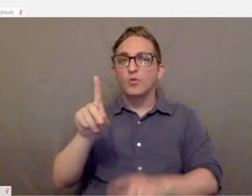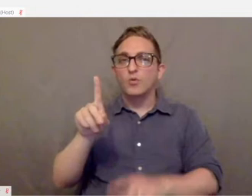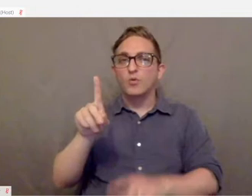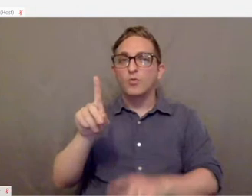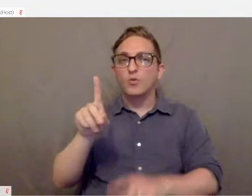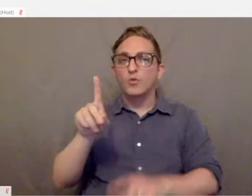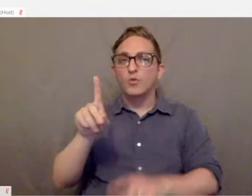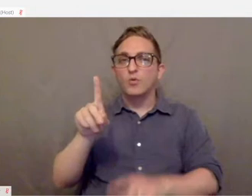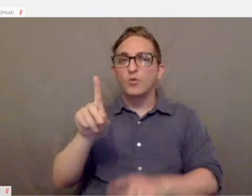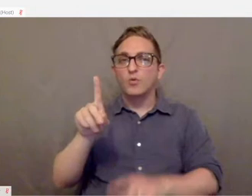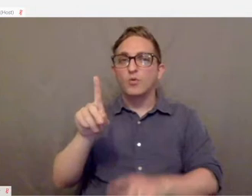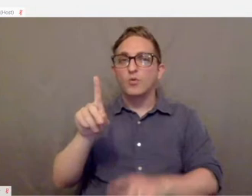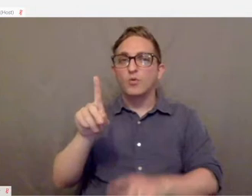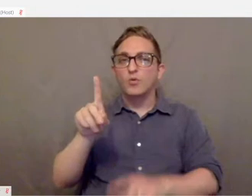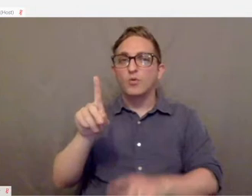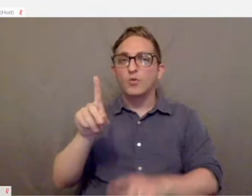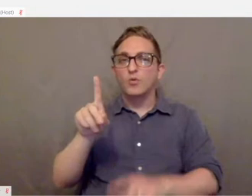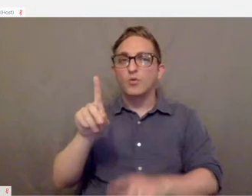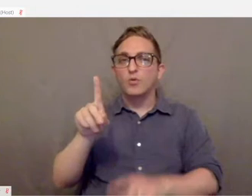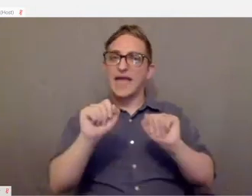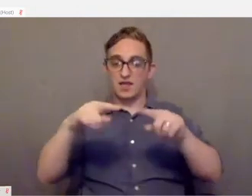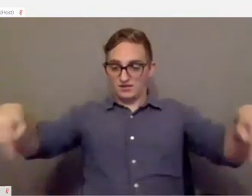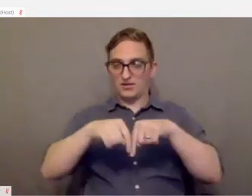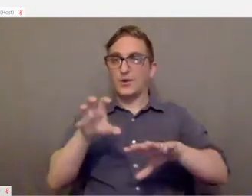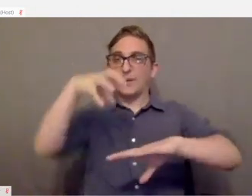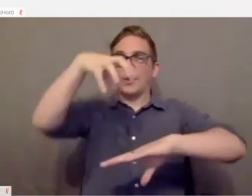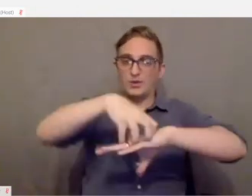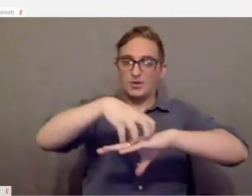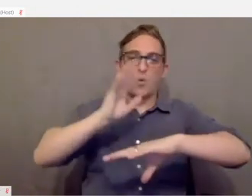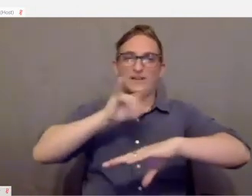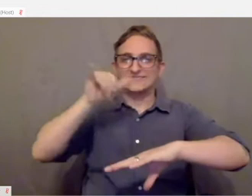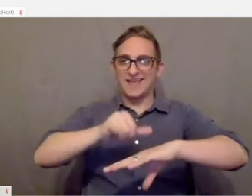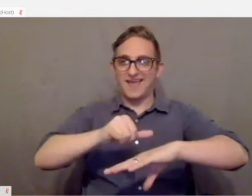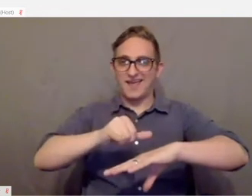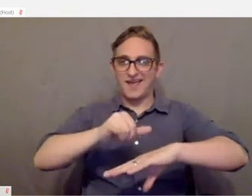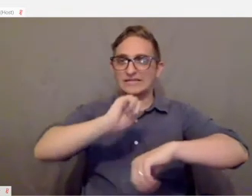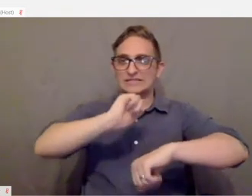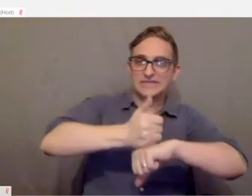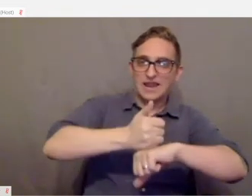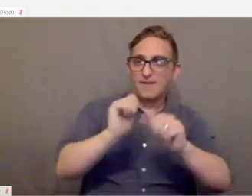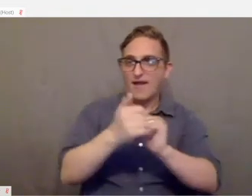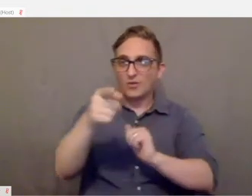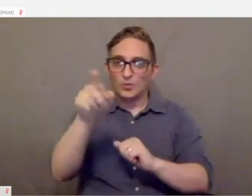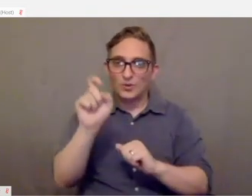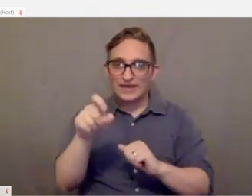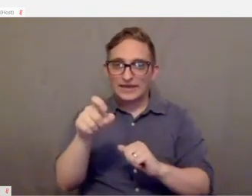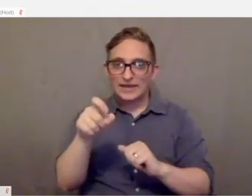on to the board that's pictured here and set it up how you need without these switches